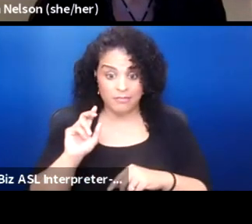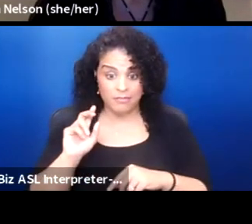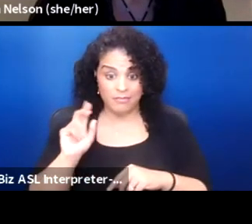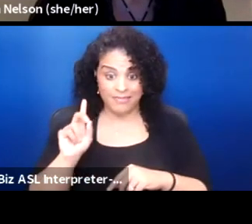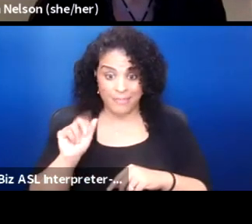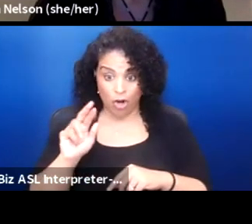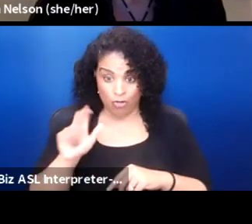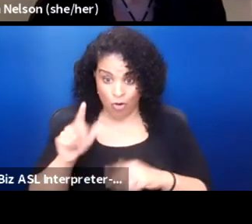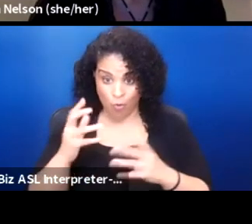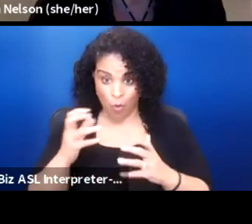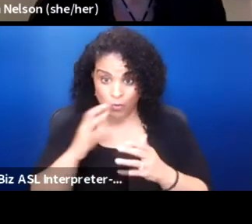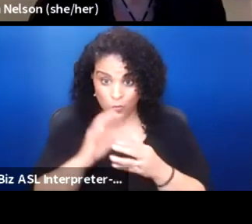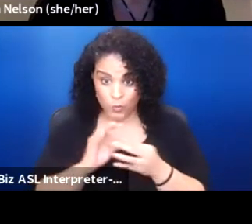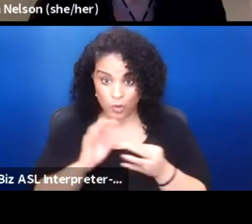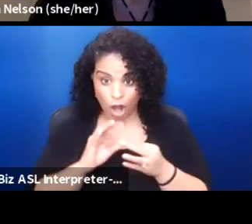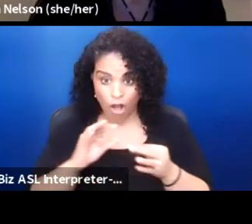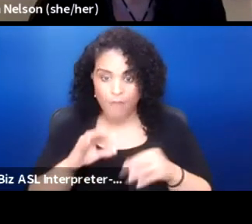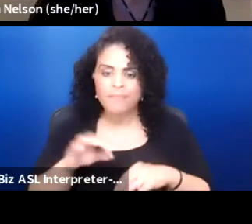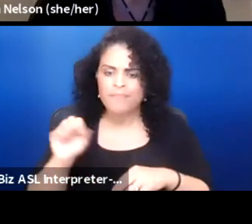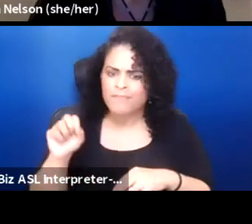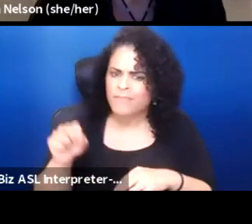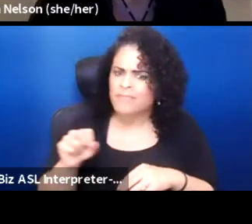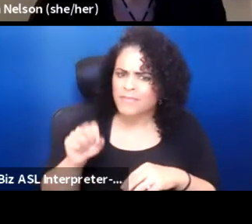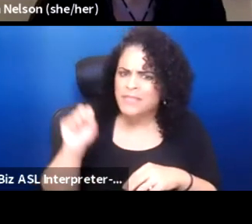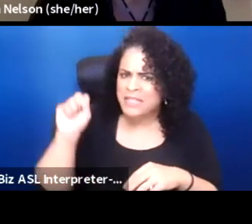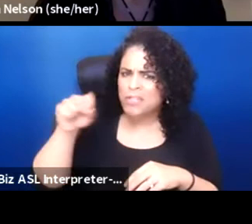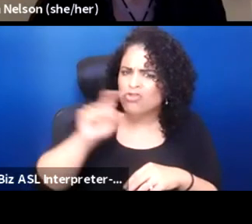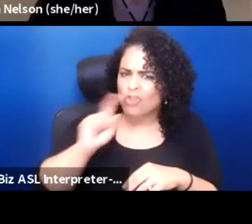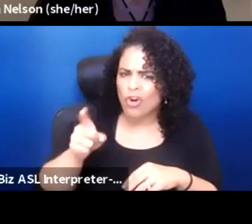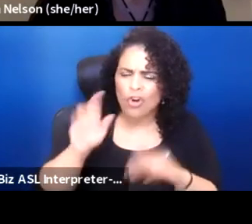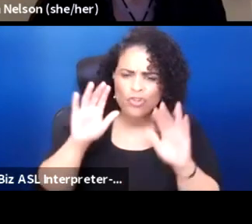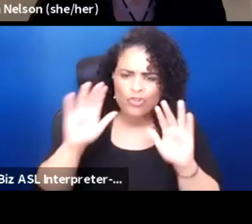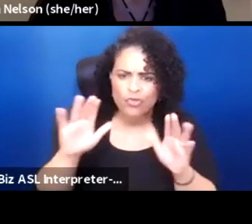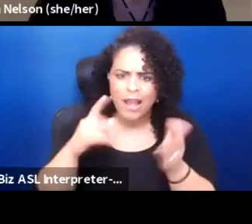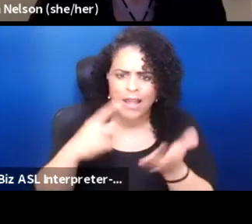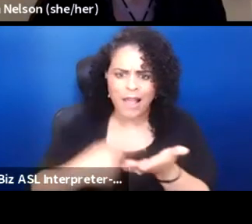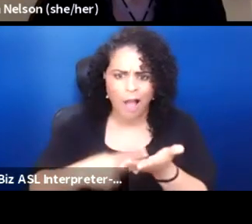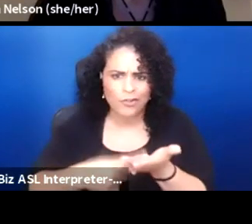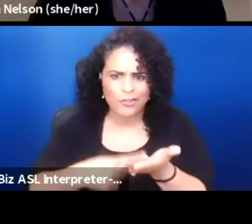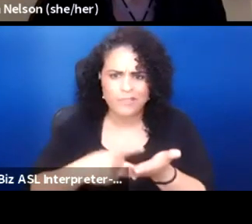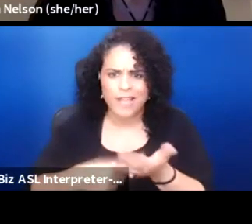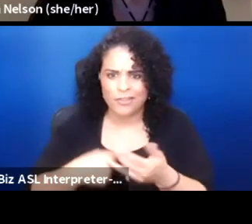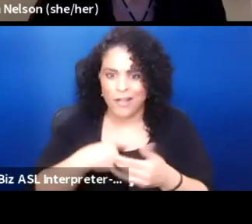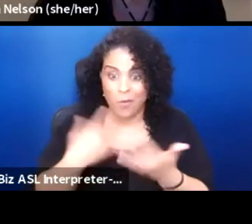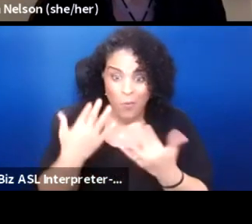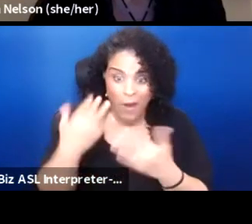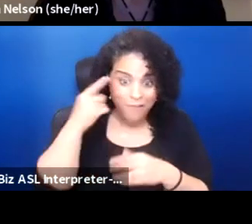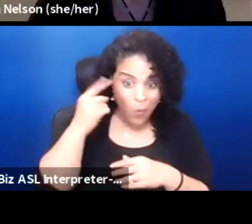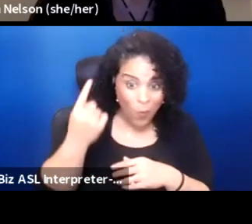Sure. Great conversation. And I was actually waiting for one of Roger's stories.